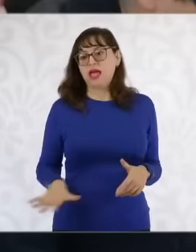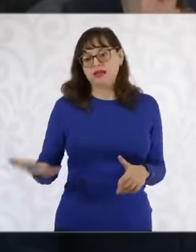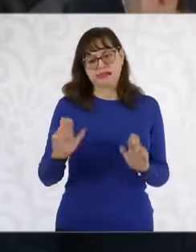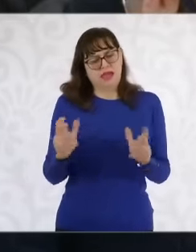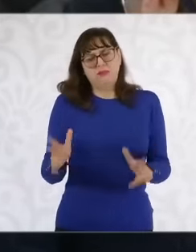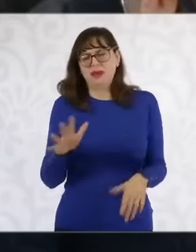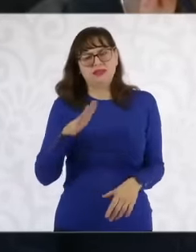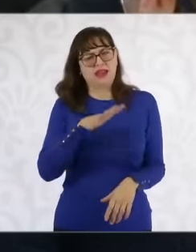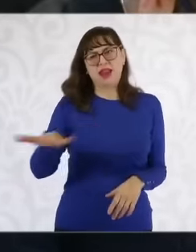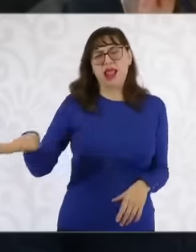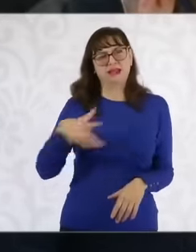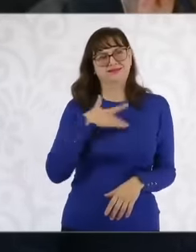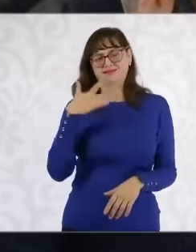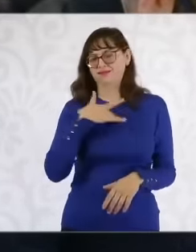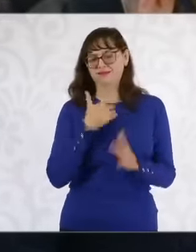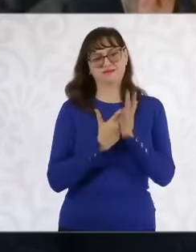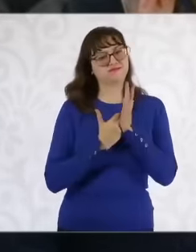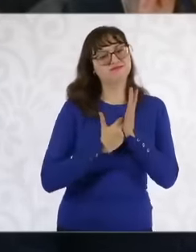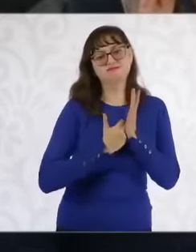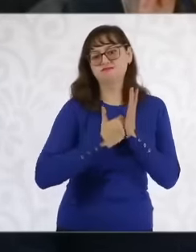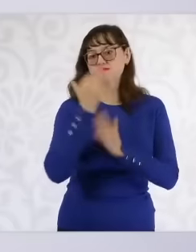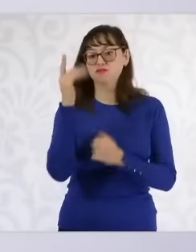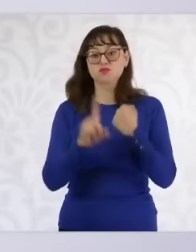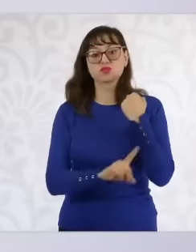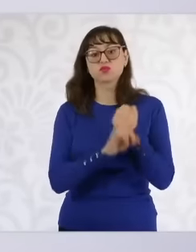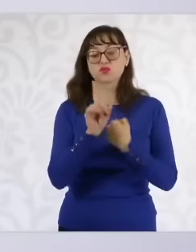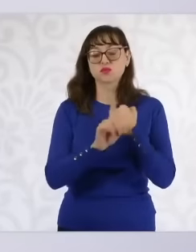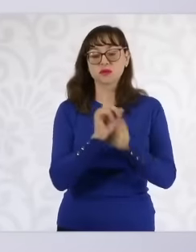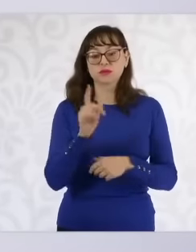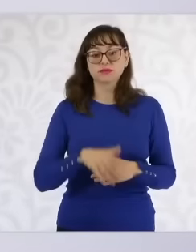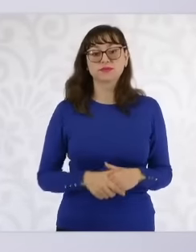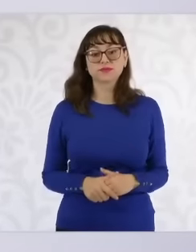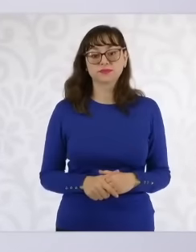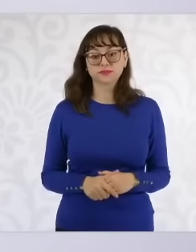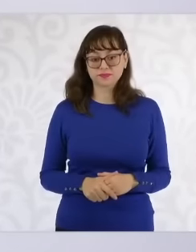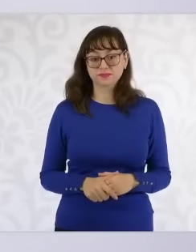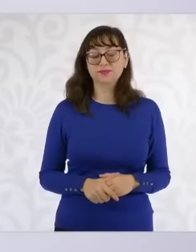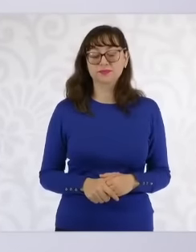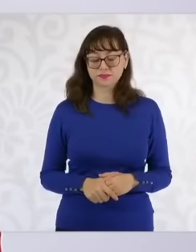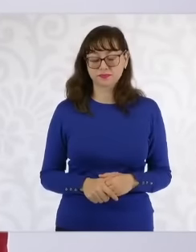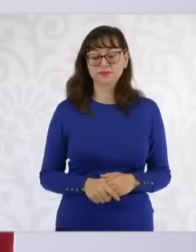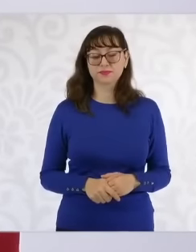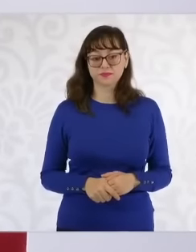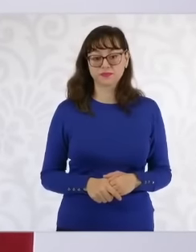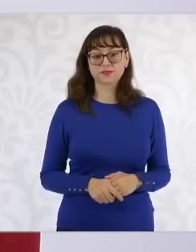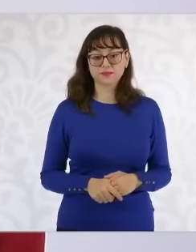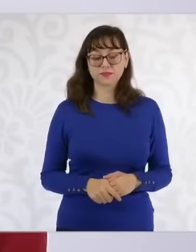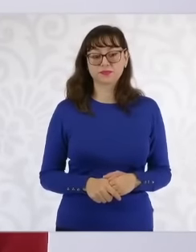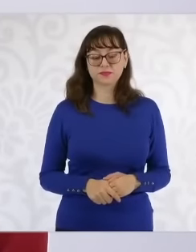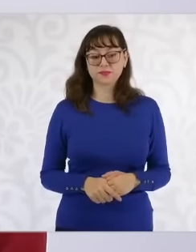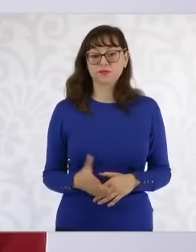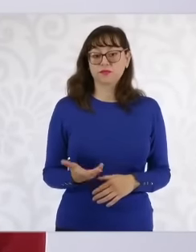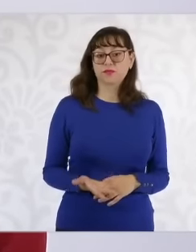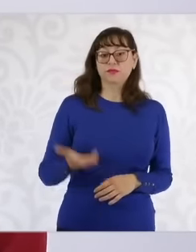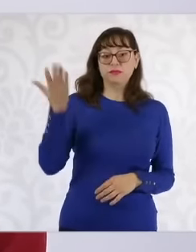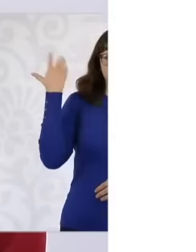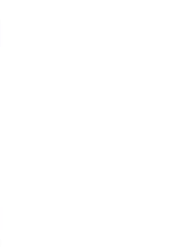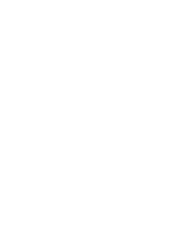violence that has been seen in the state. Yes, they are on the 3rd. October, we presented a series of